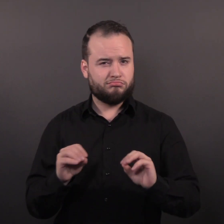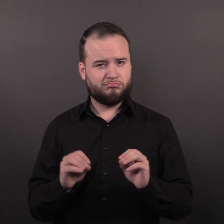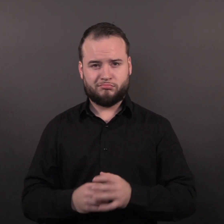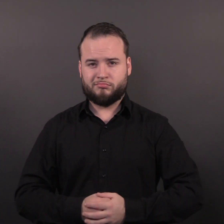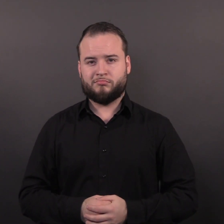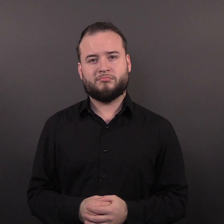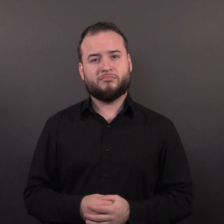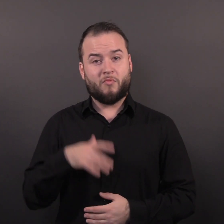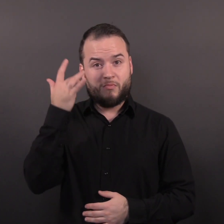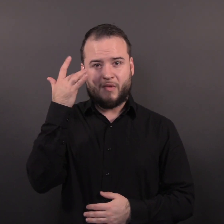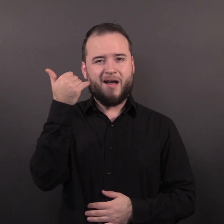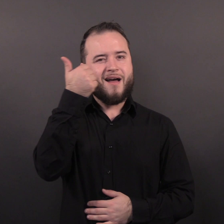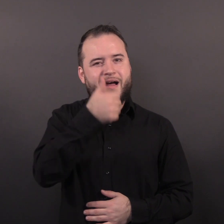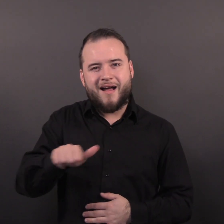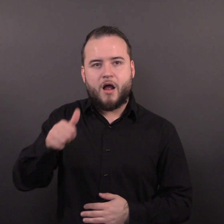Anyone can get monkeypox.